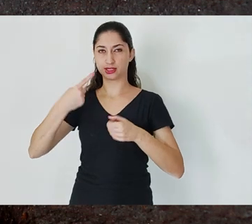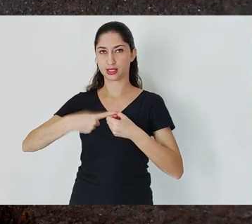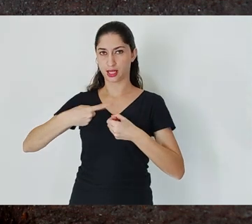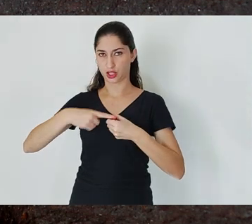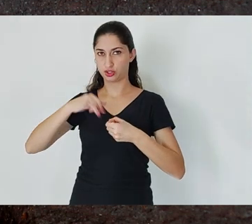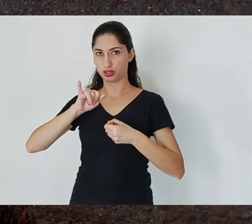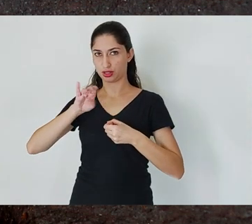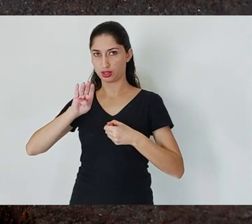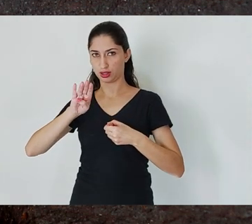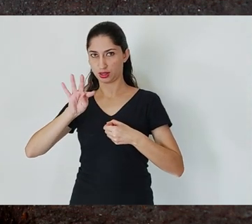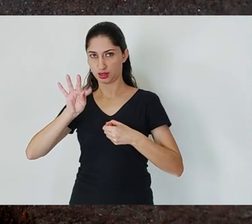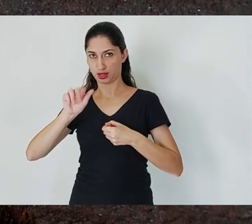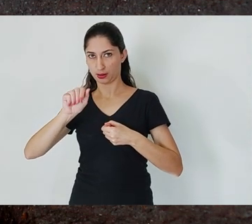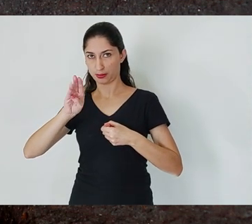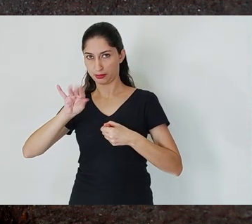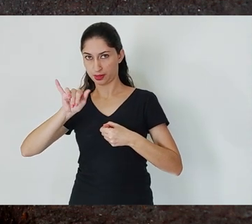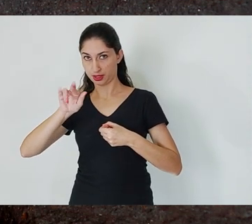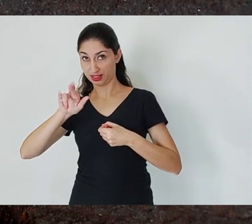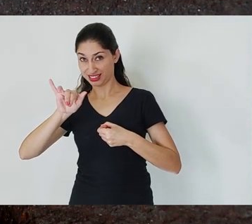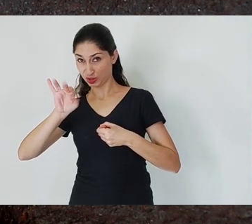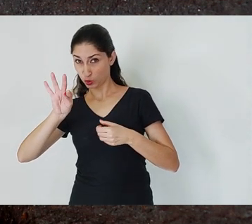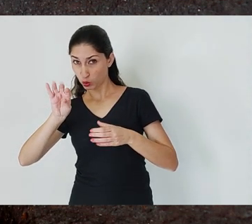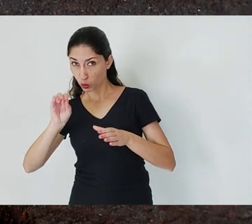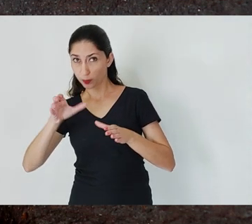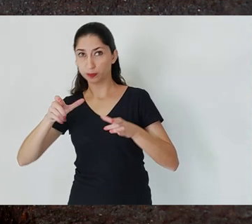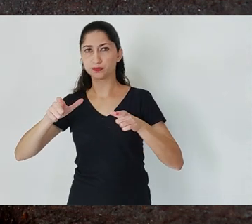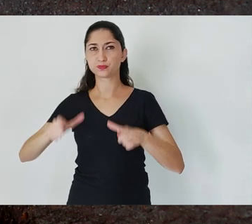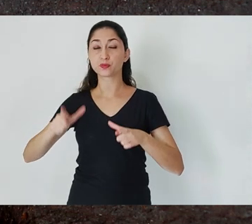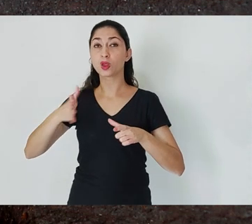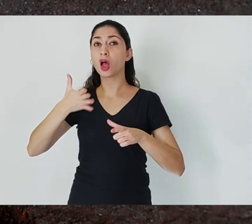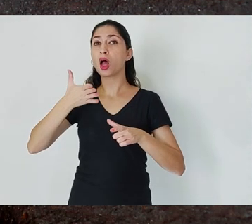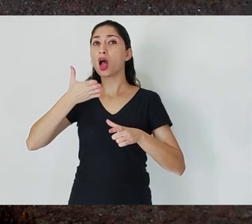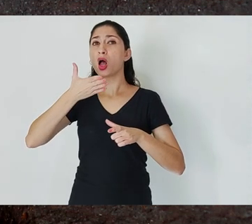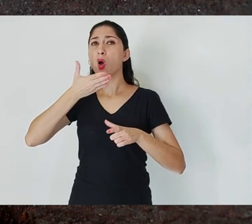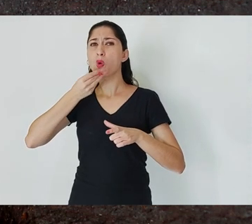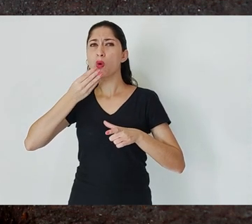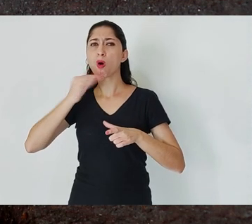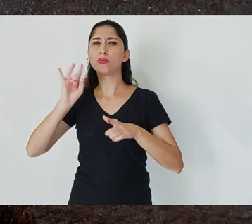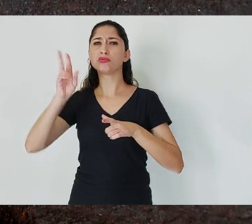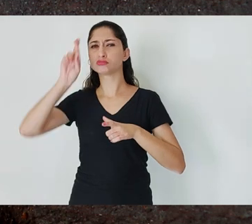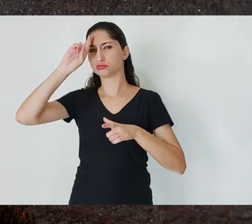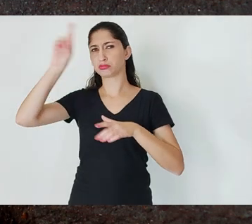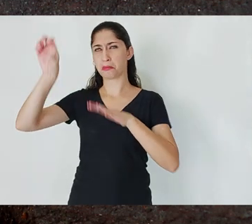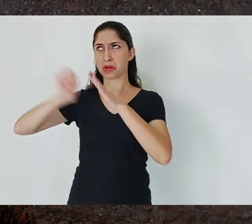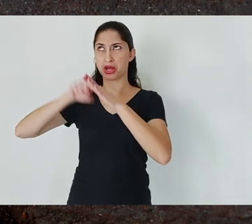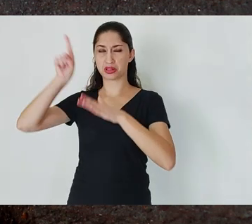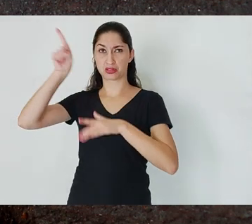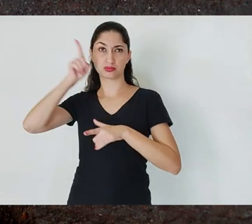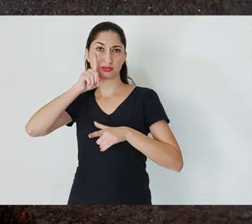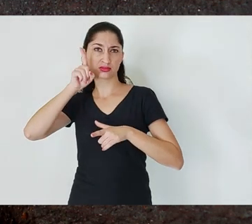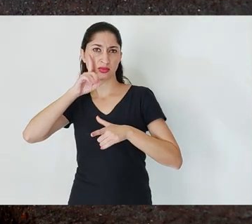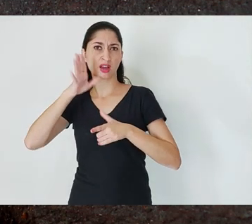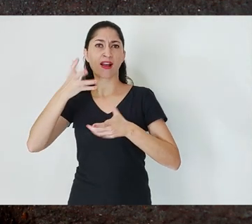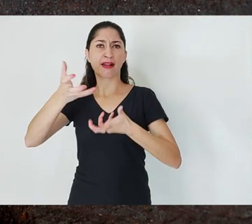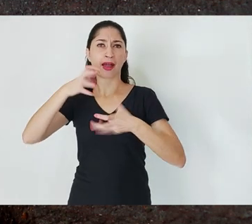to the United States. And then the government of Minas says “no, you won't export iron ore”. Then a legal dispute begins,